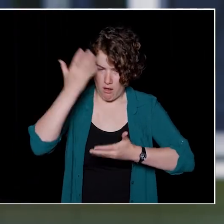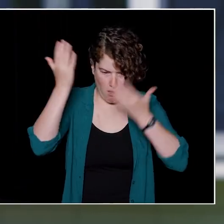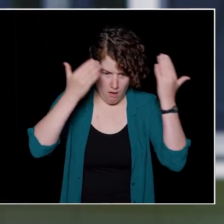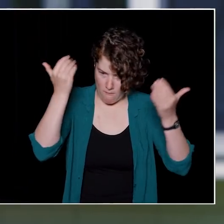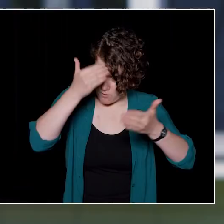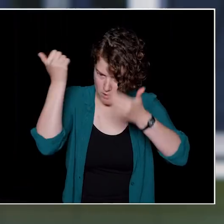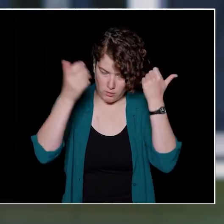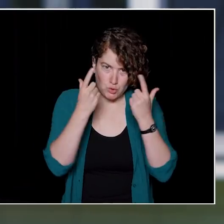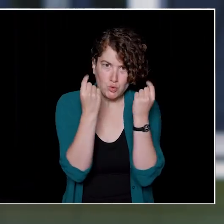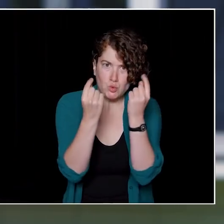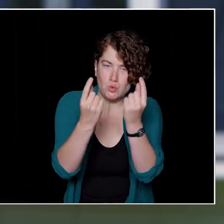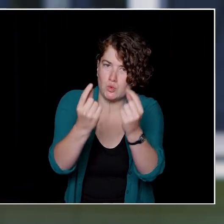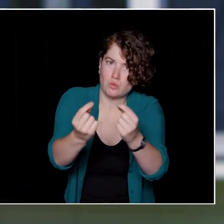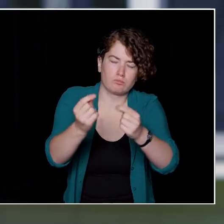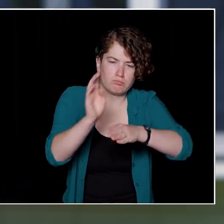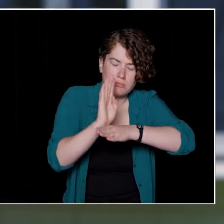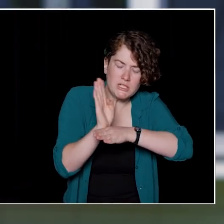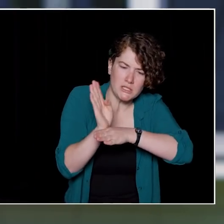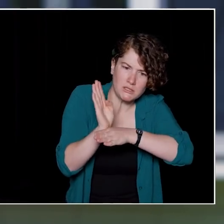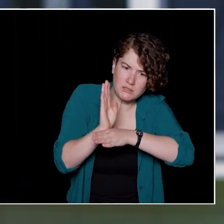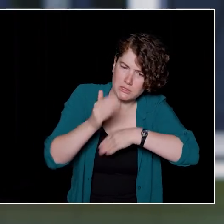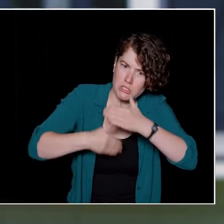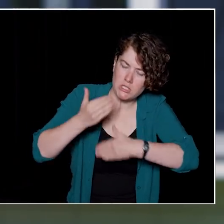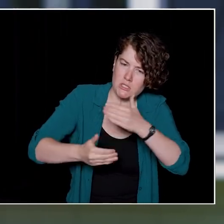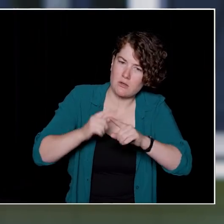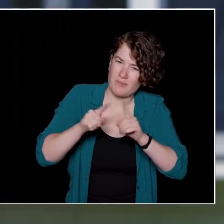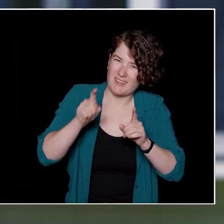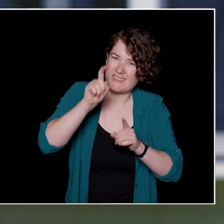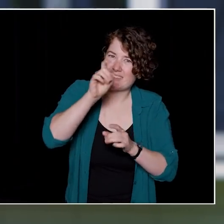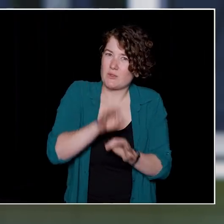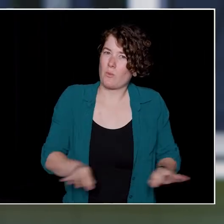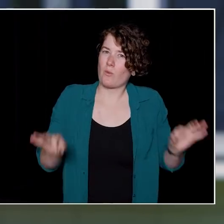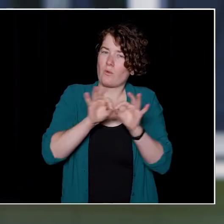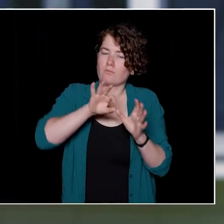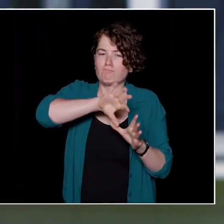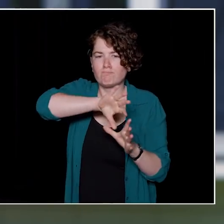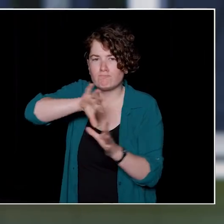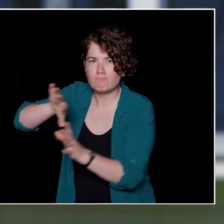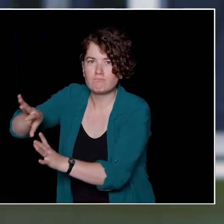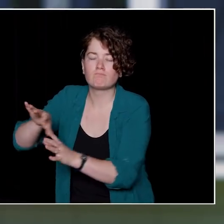turn the volume down and to make time to really try to